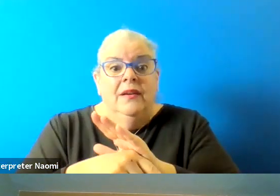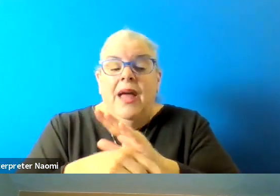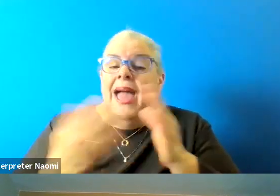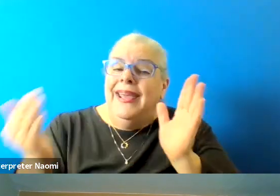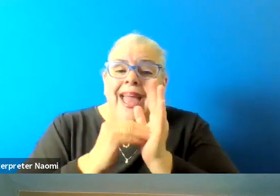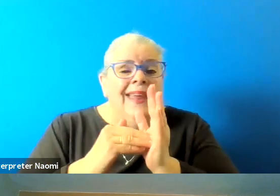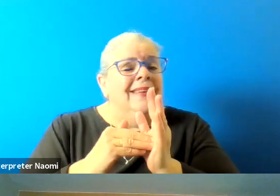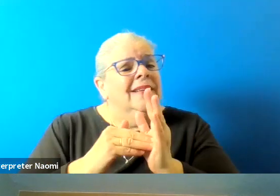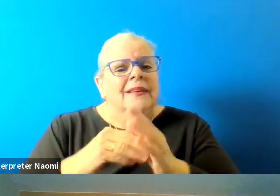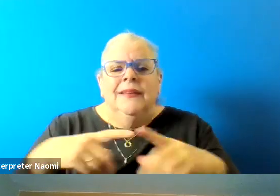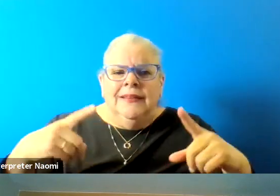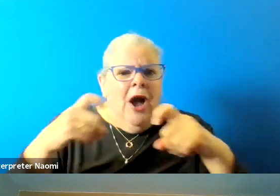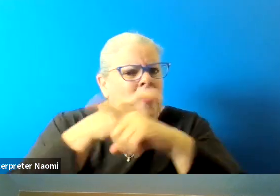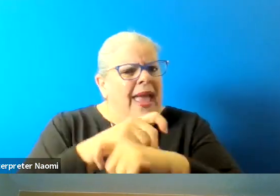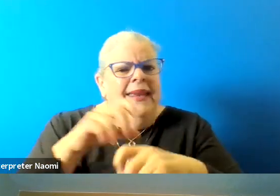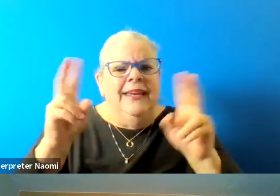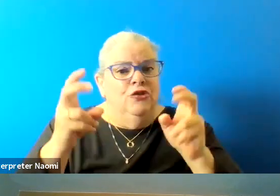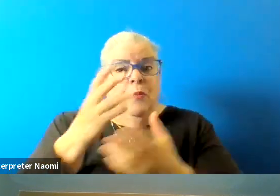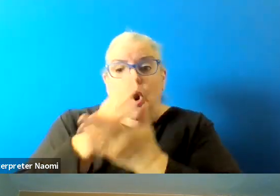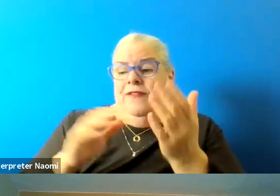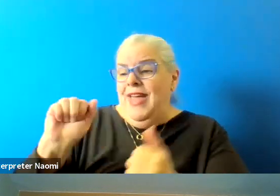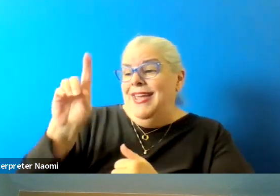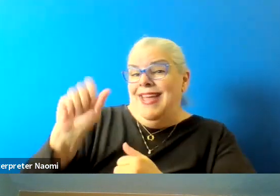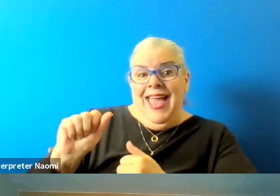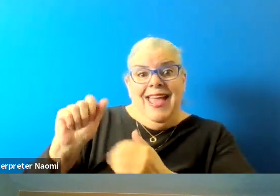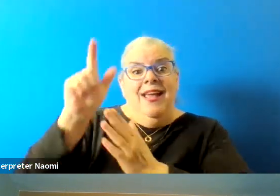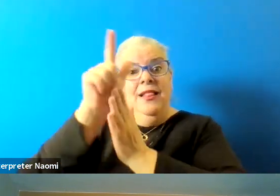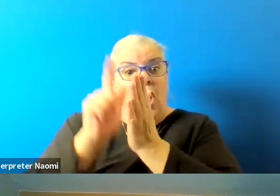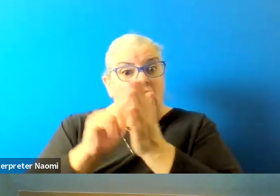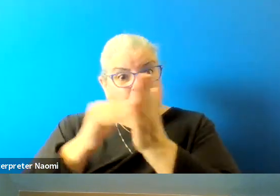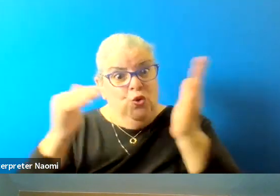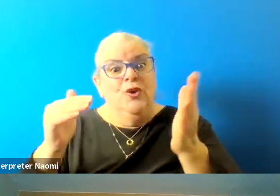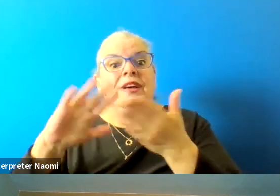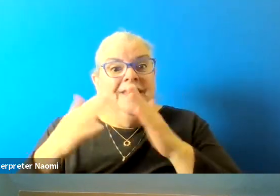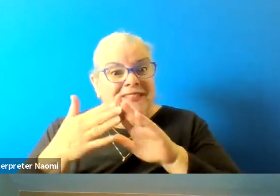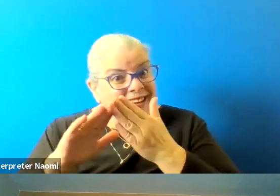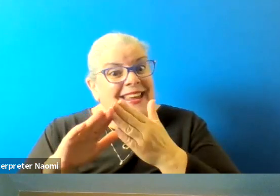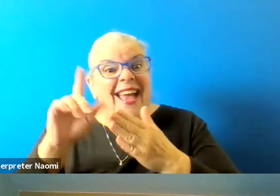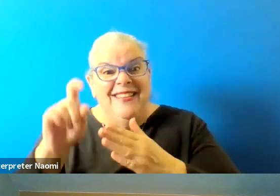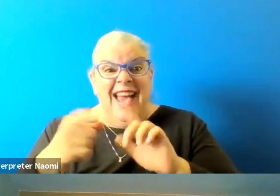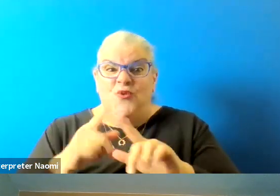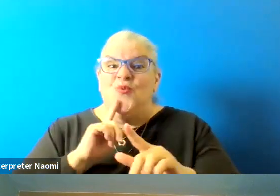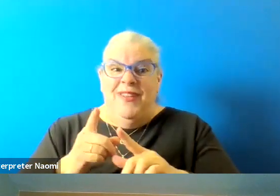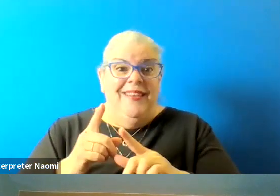As part of the ADA lawsuit, the city has had to had to dip into kind of what they would consider